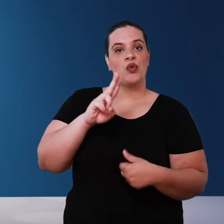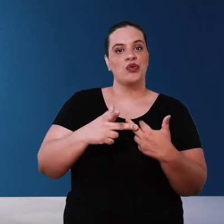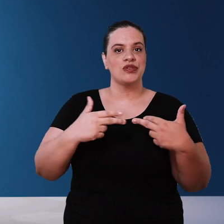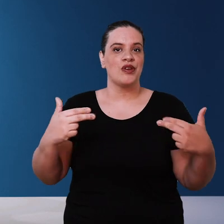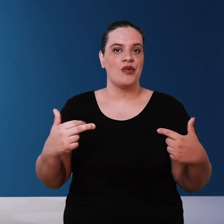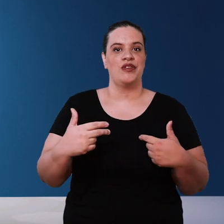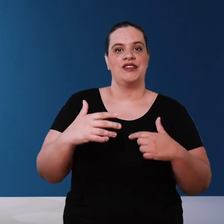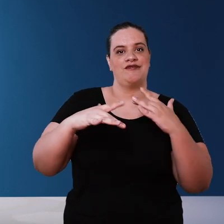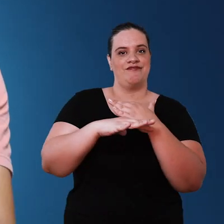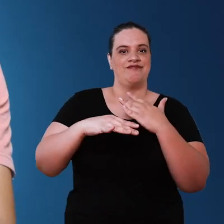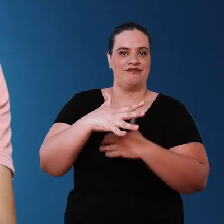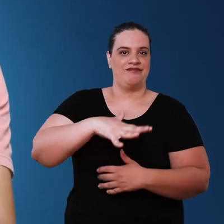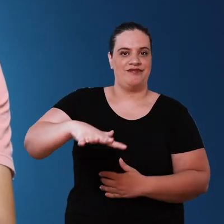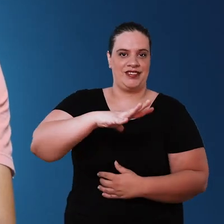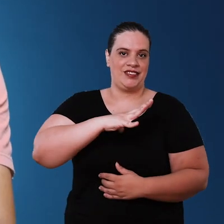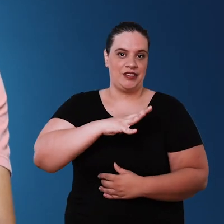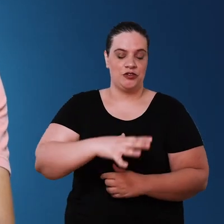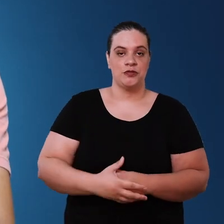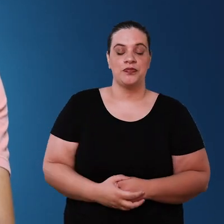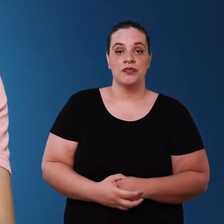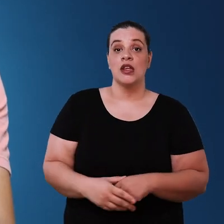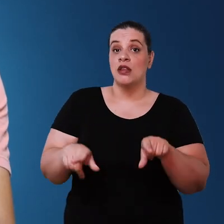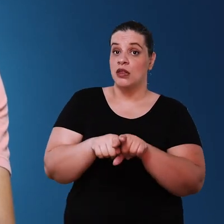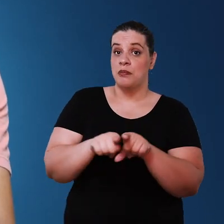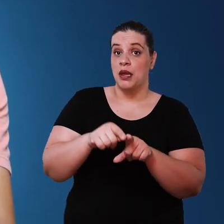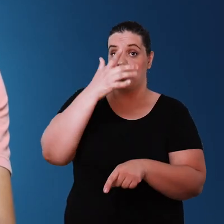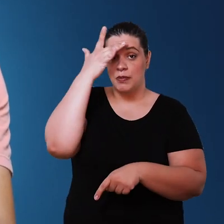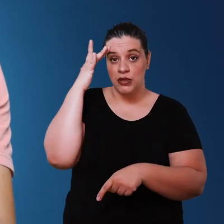potable uses and areas urban And this also applies to those who are in rural areas